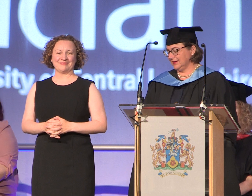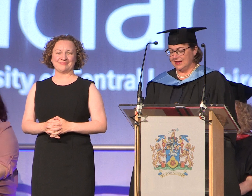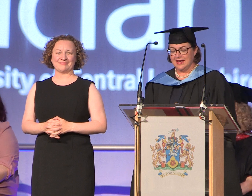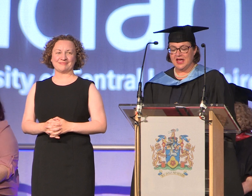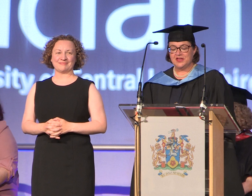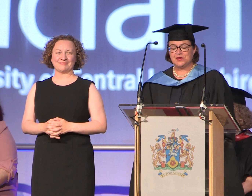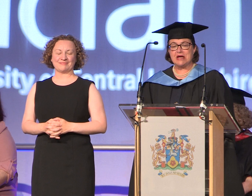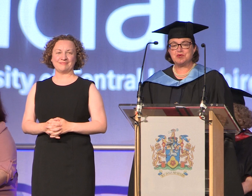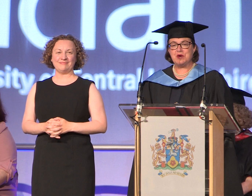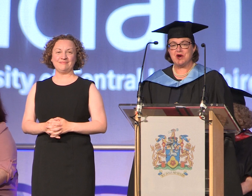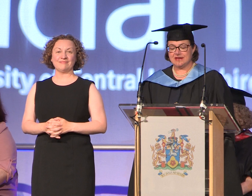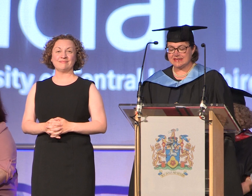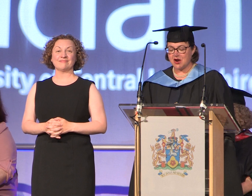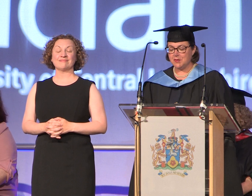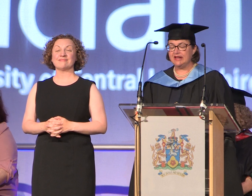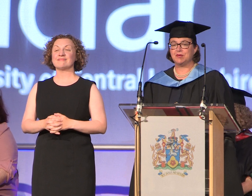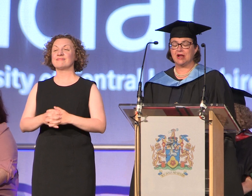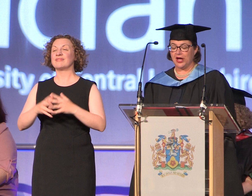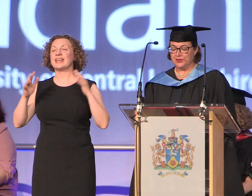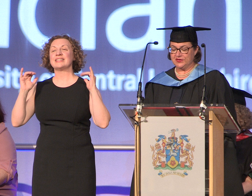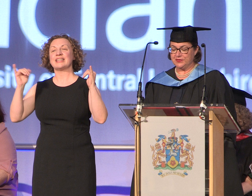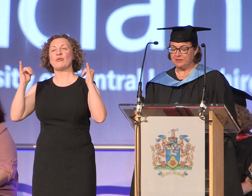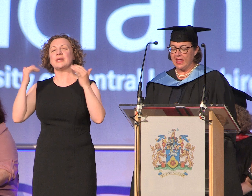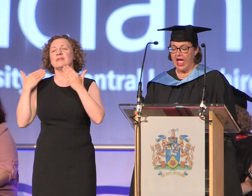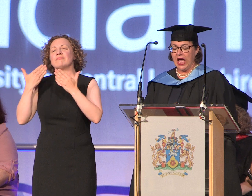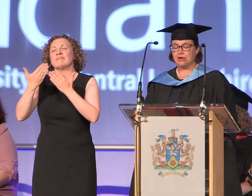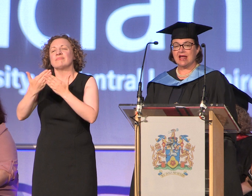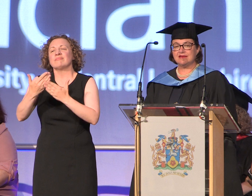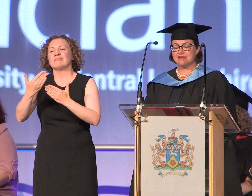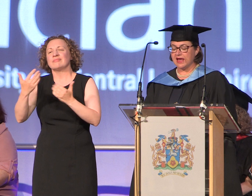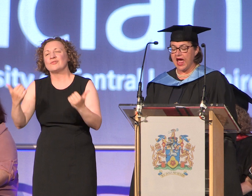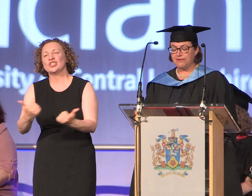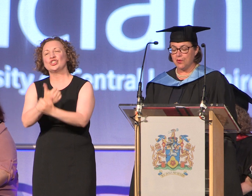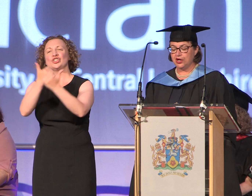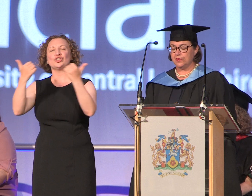So as we bring this ceremony to a close I would like to thank everyone who